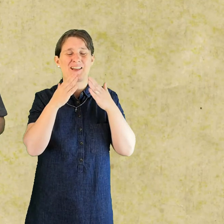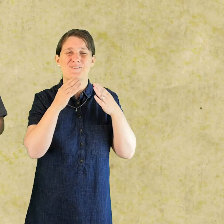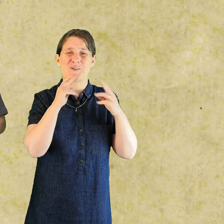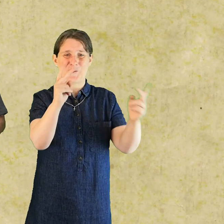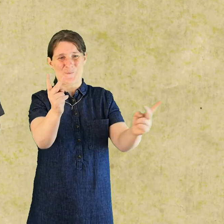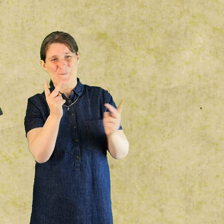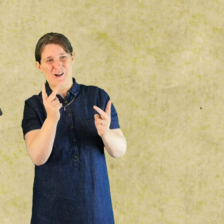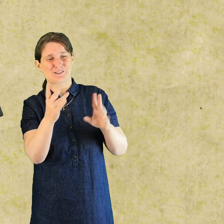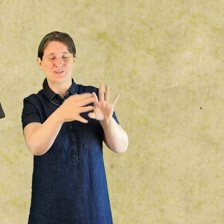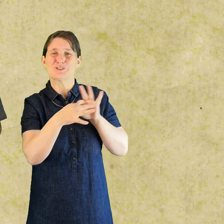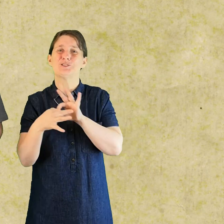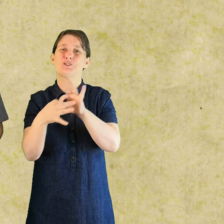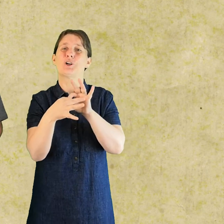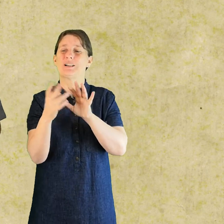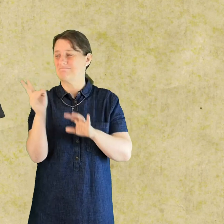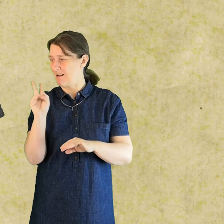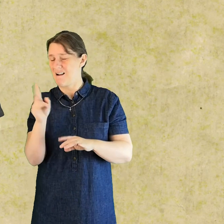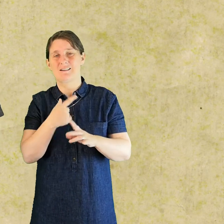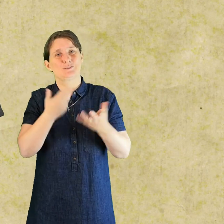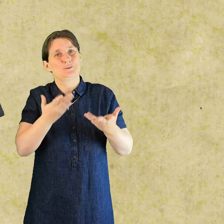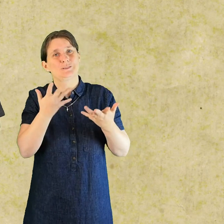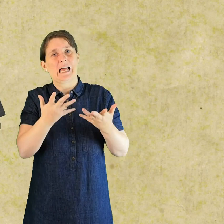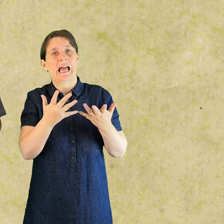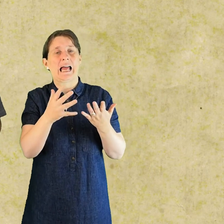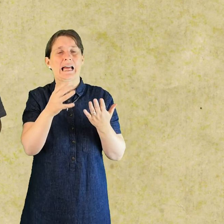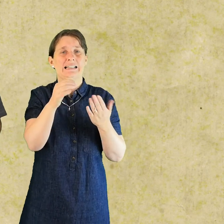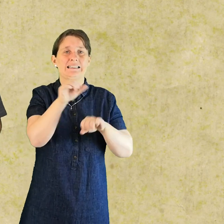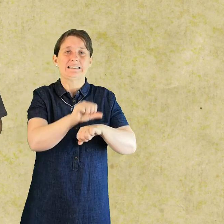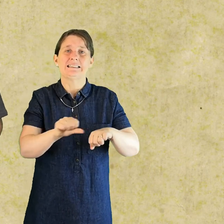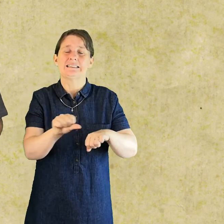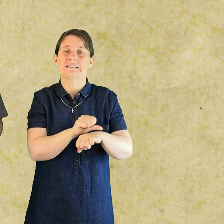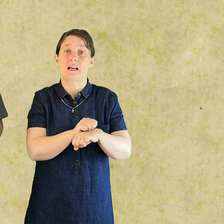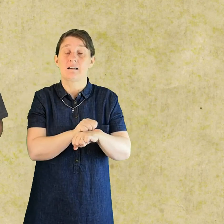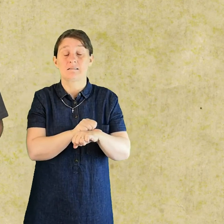and joining with us in worship this Easter day. Perhaps before you go you take a